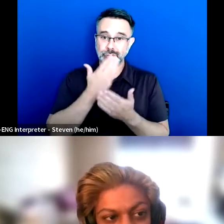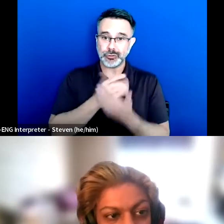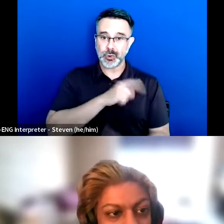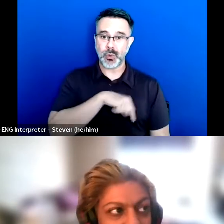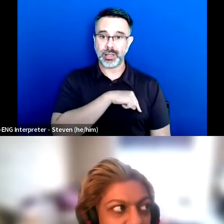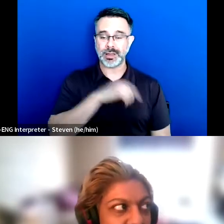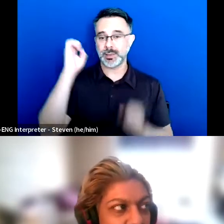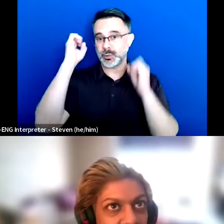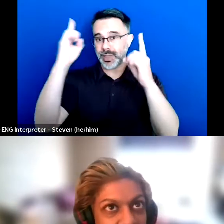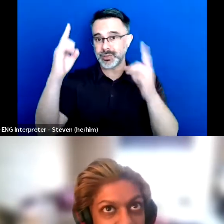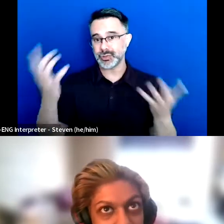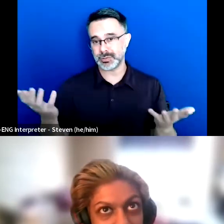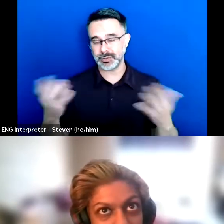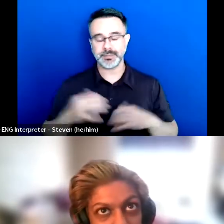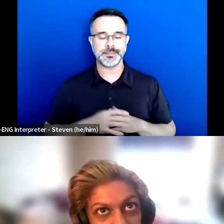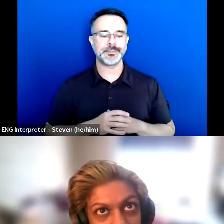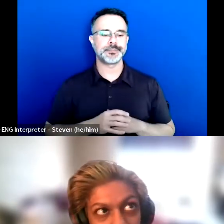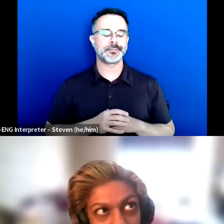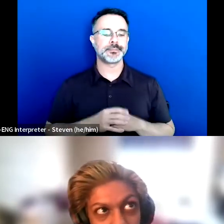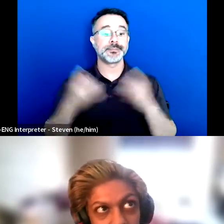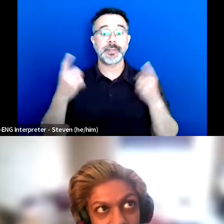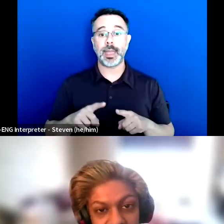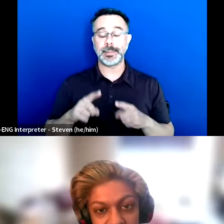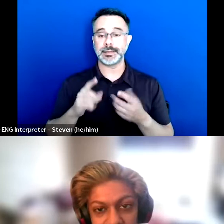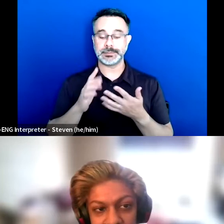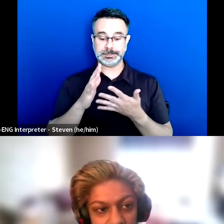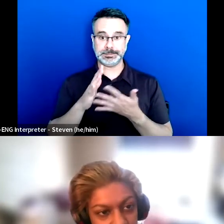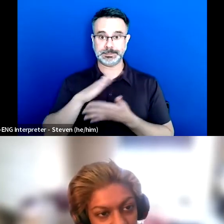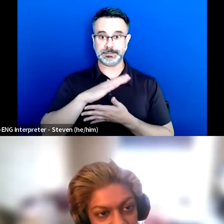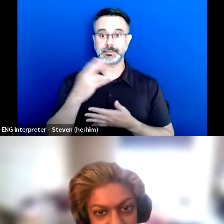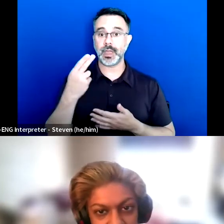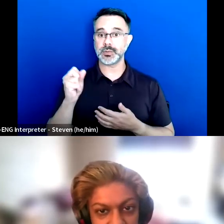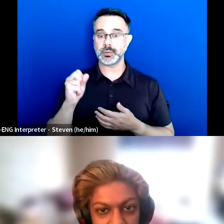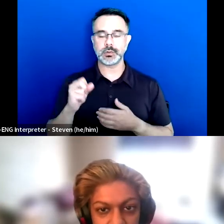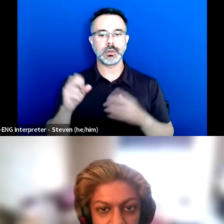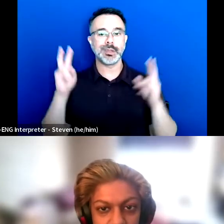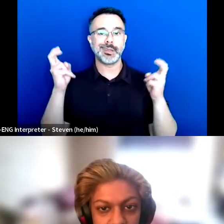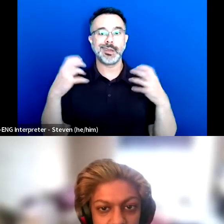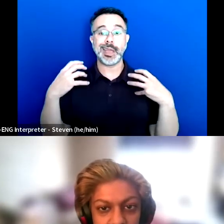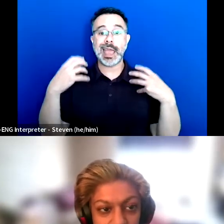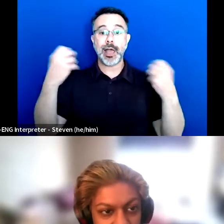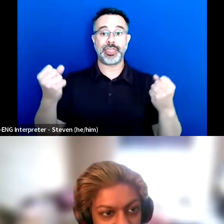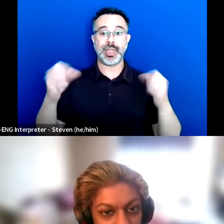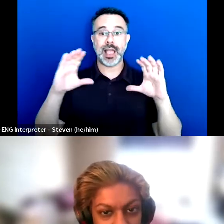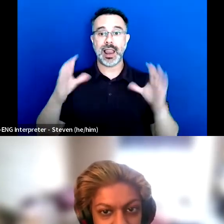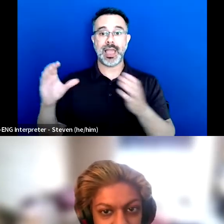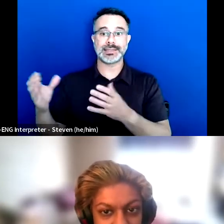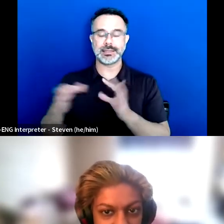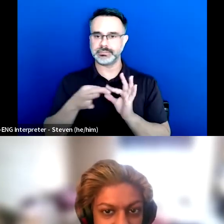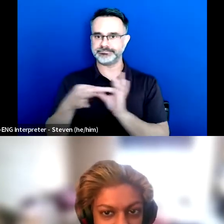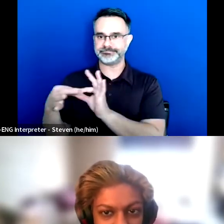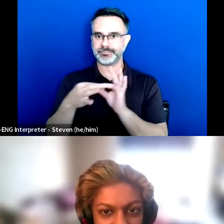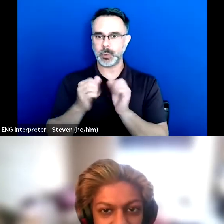So in high school, your health classes are associated with phys ed.